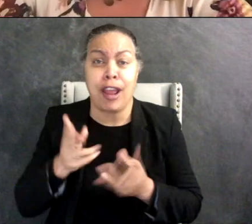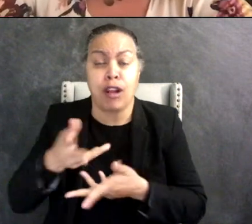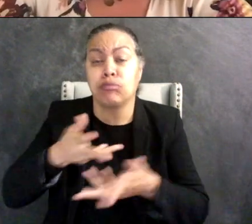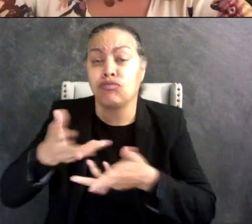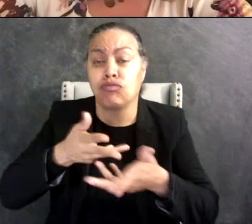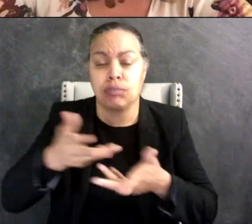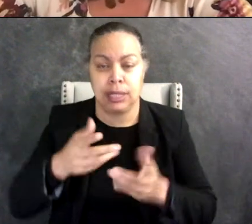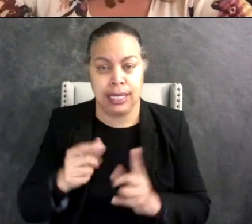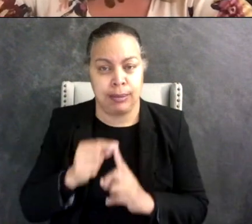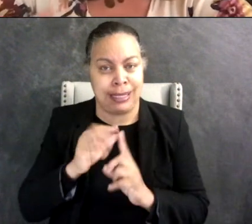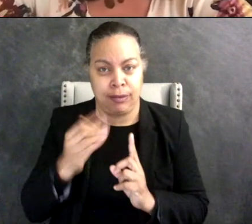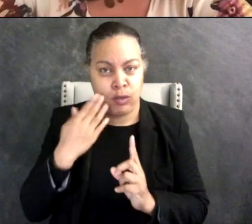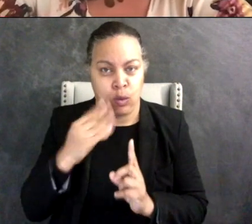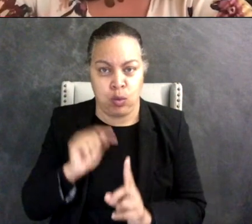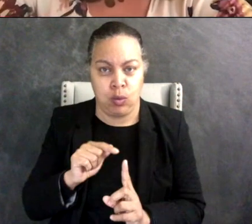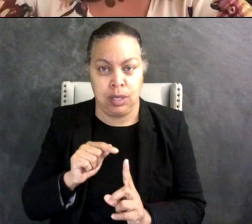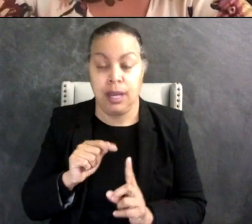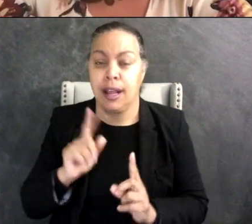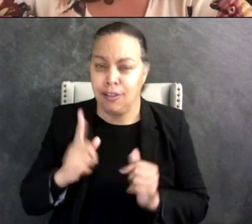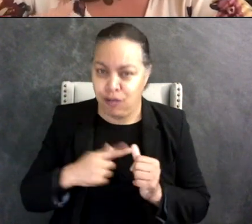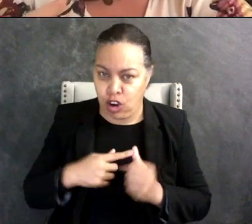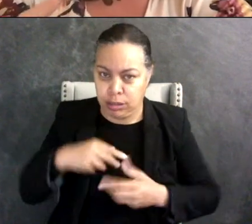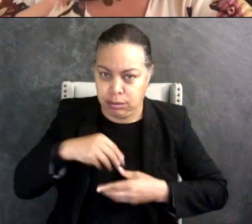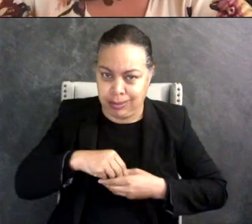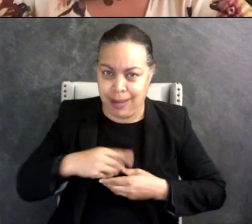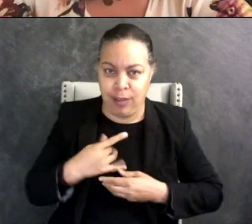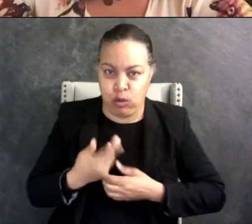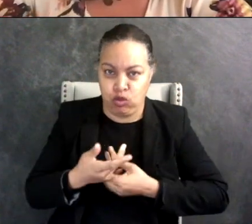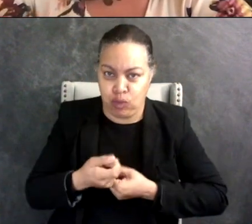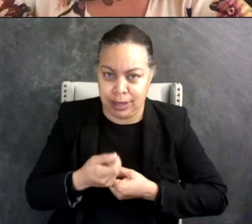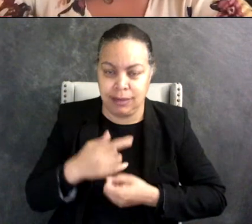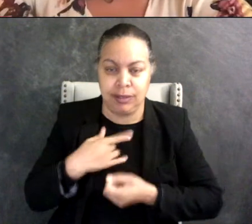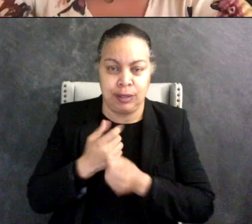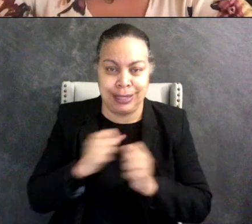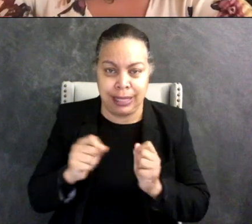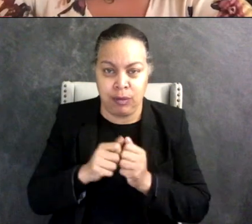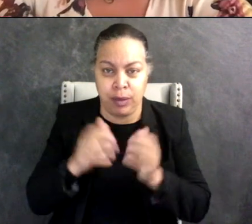she doesn't know well, she needs to feel trust, she needs to feel safe with them,